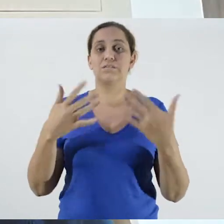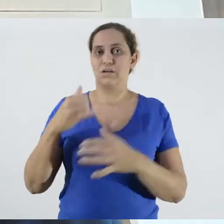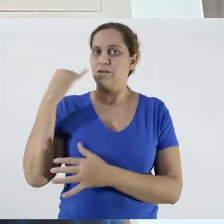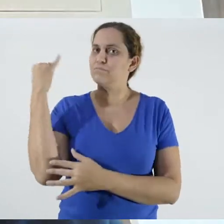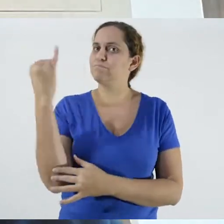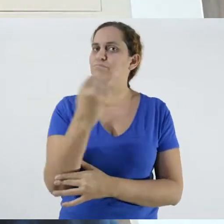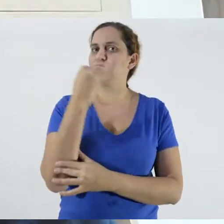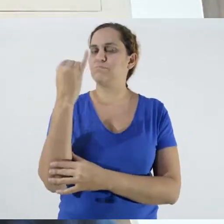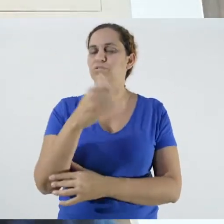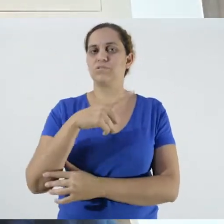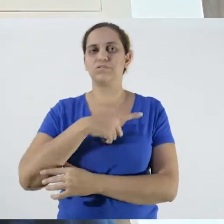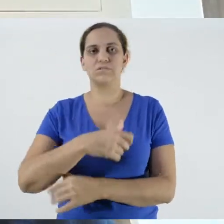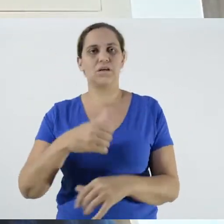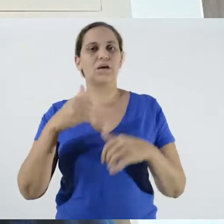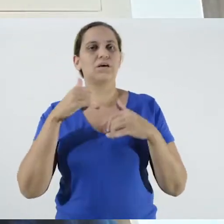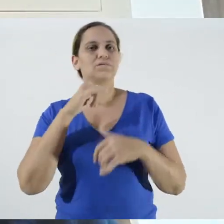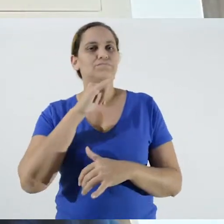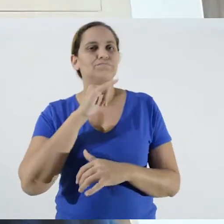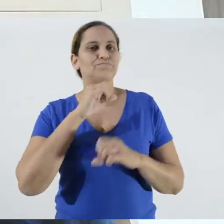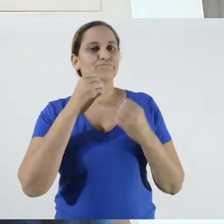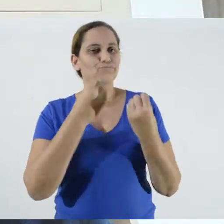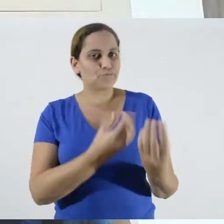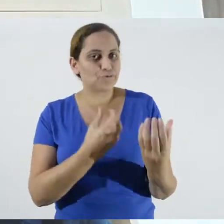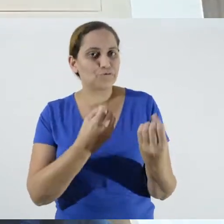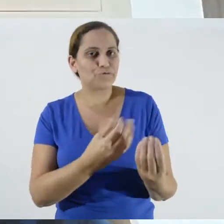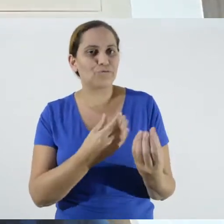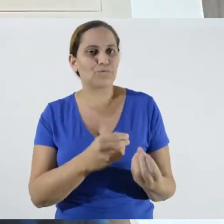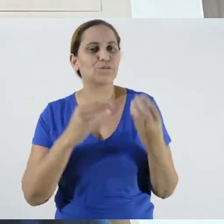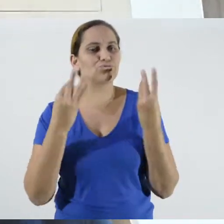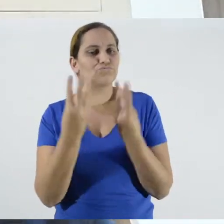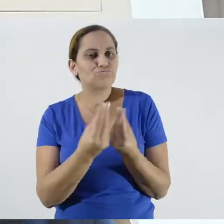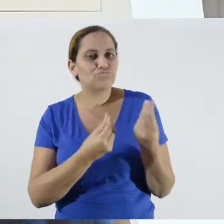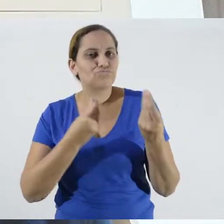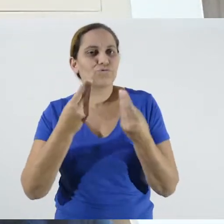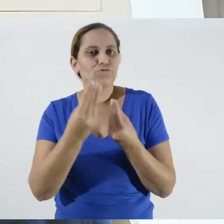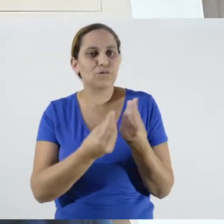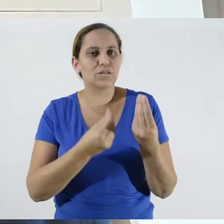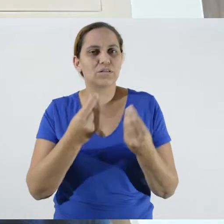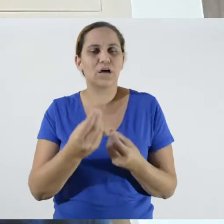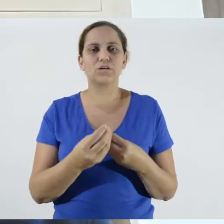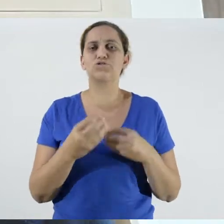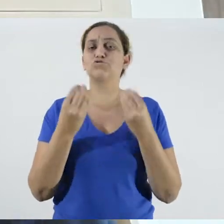also in the sense of what the symptoms are,